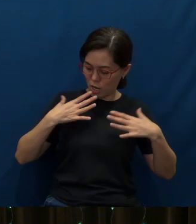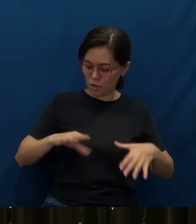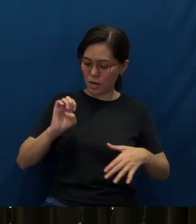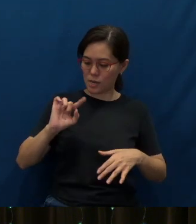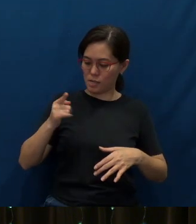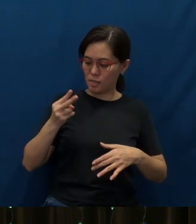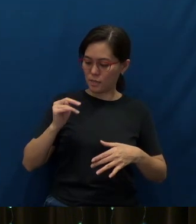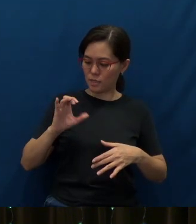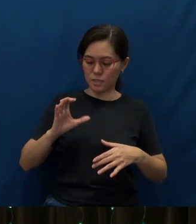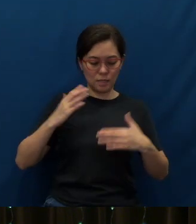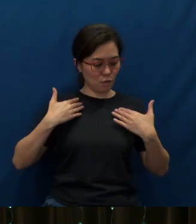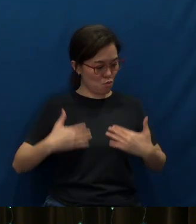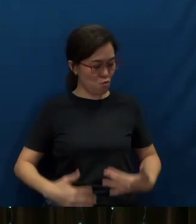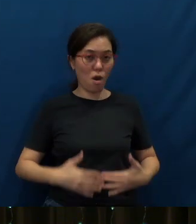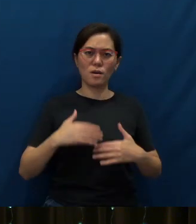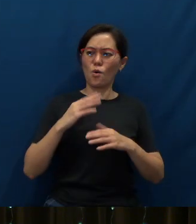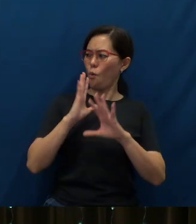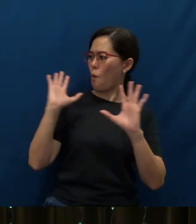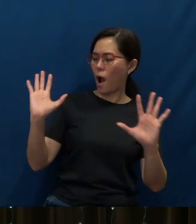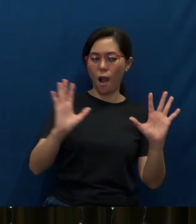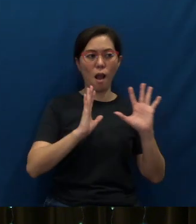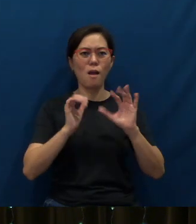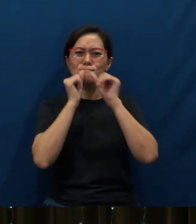What a sight and what a blessing that was.